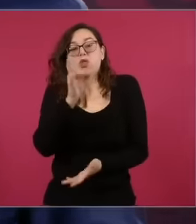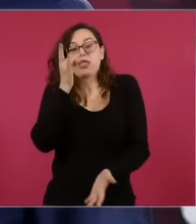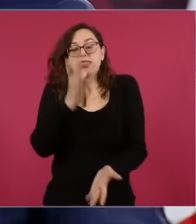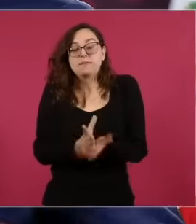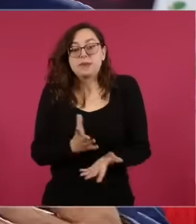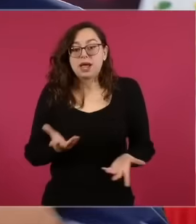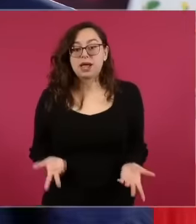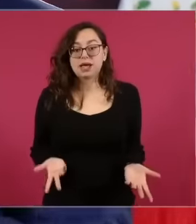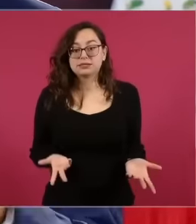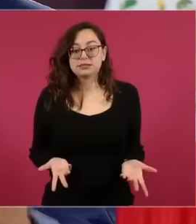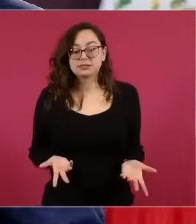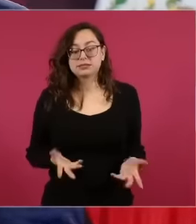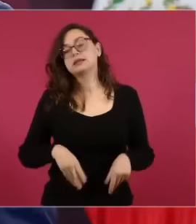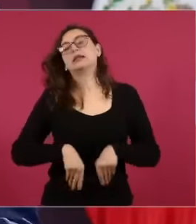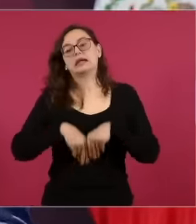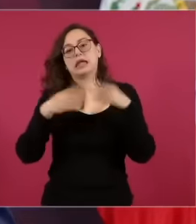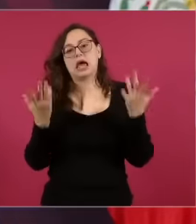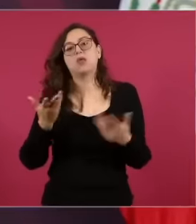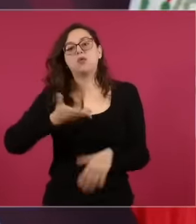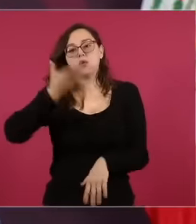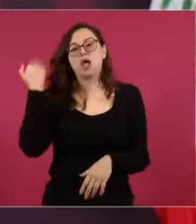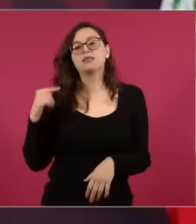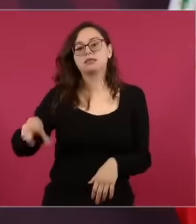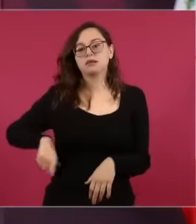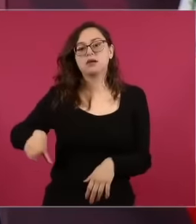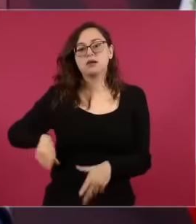called up more